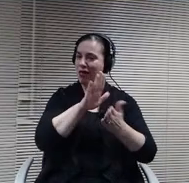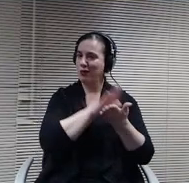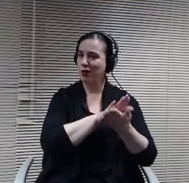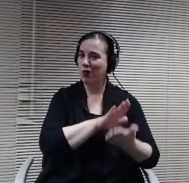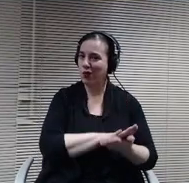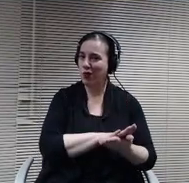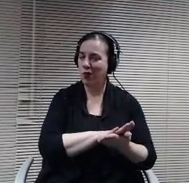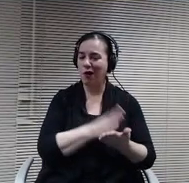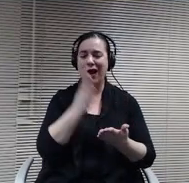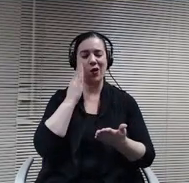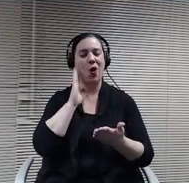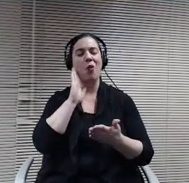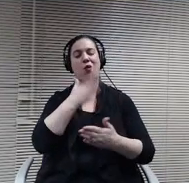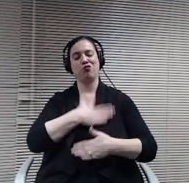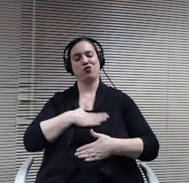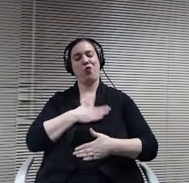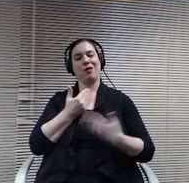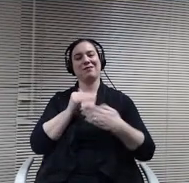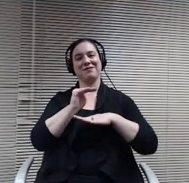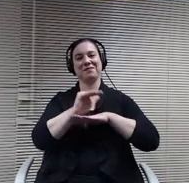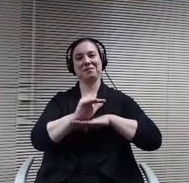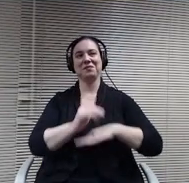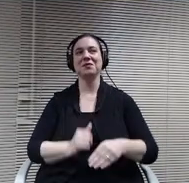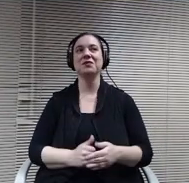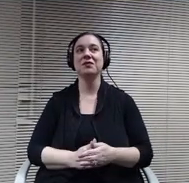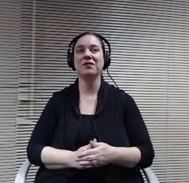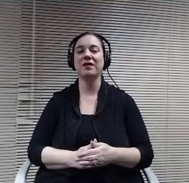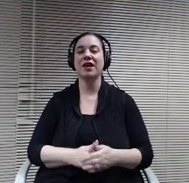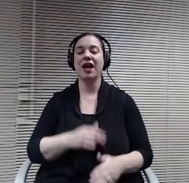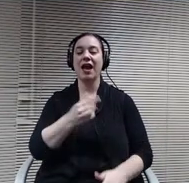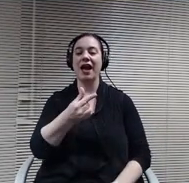here personally to give the report so and rock turn it